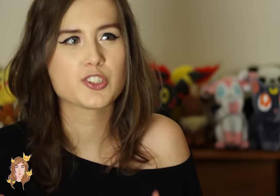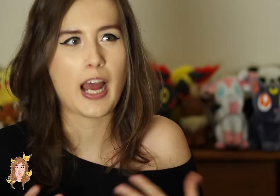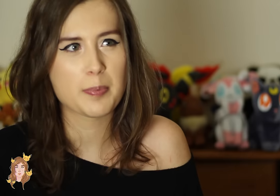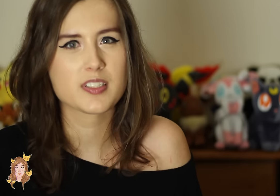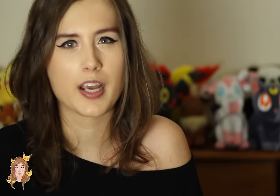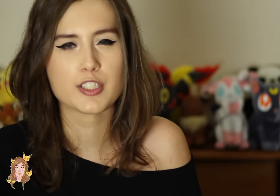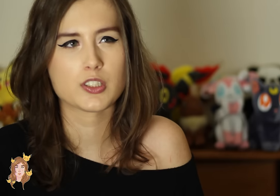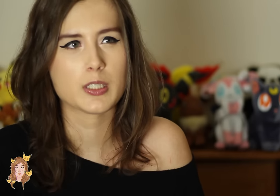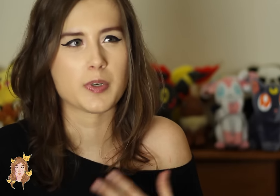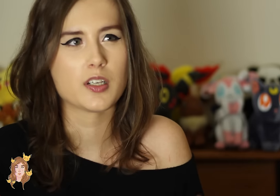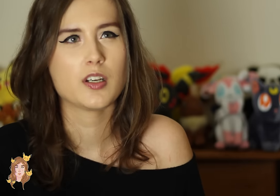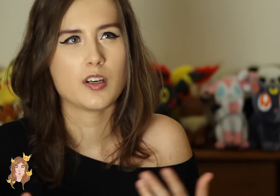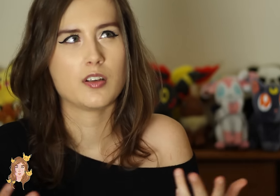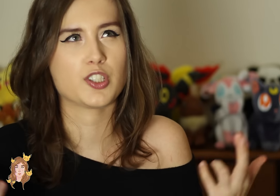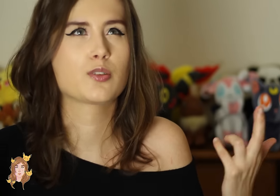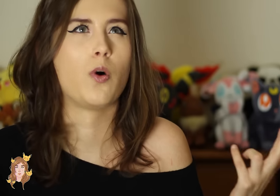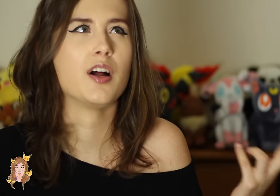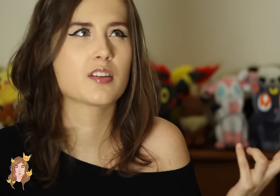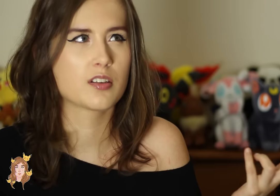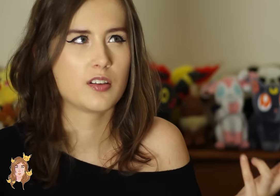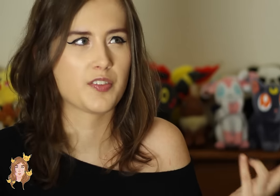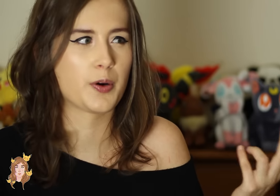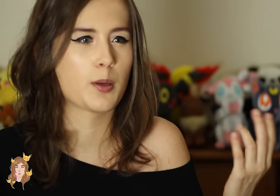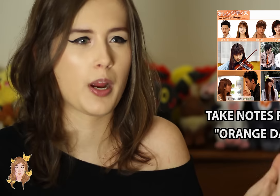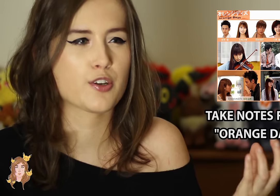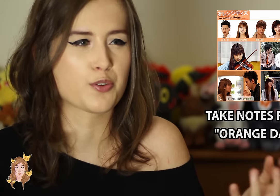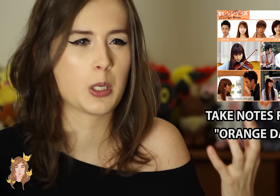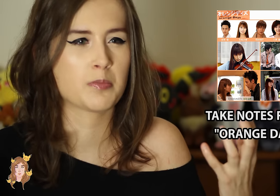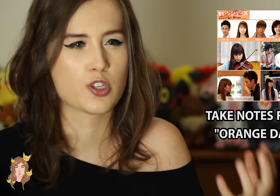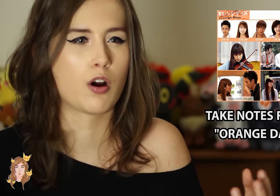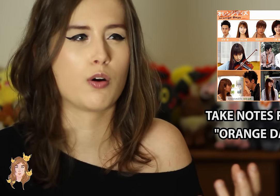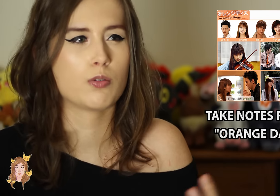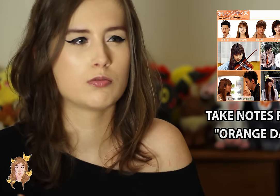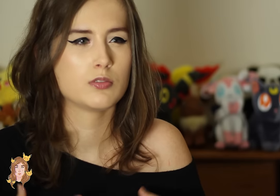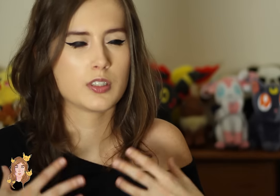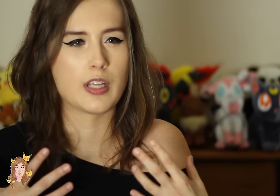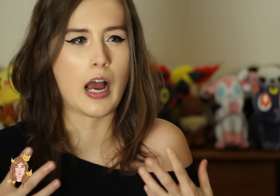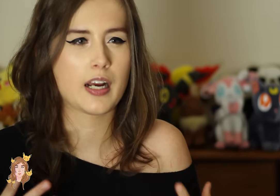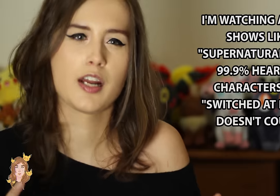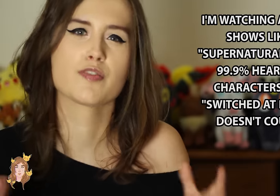Which happens occasionally, but just once, if there was a mainstream show that kind of